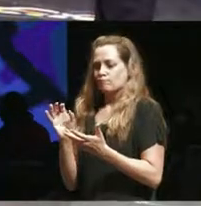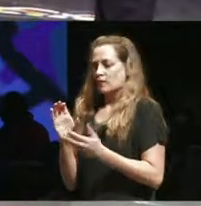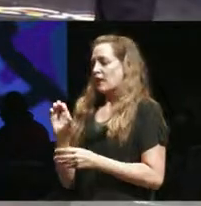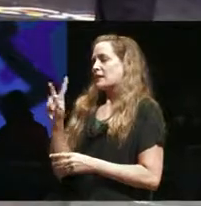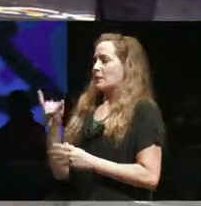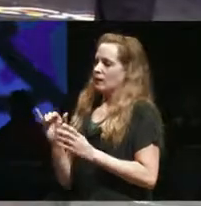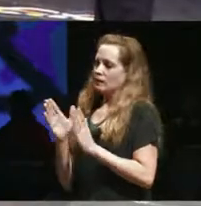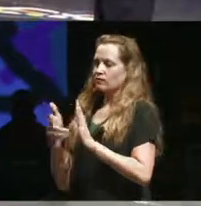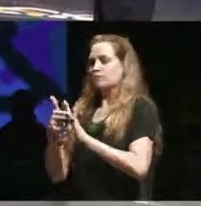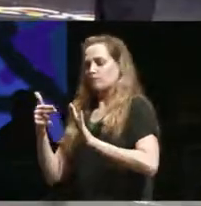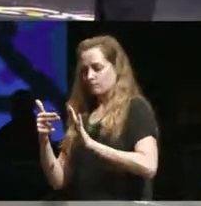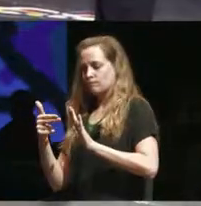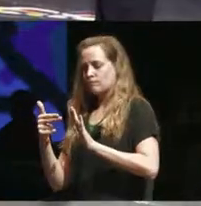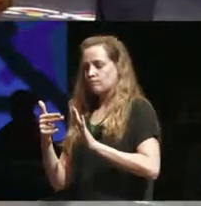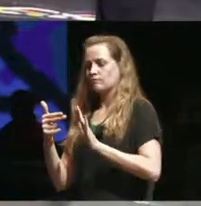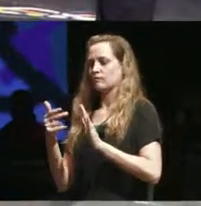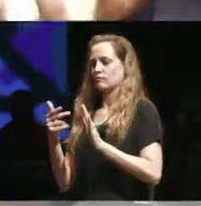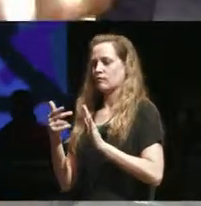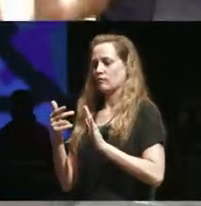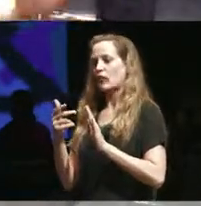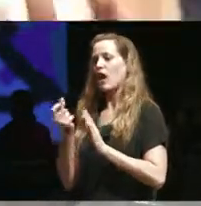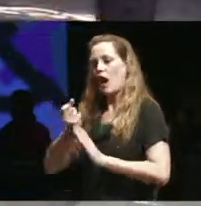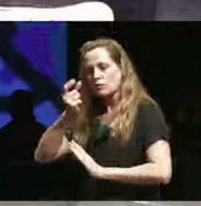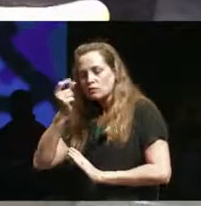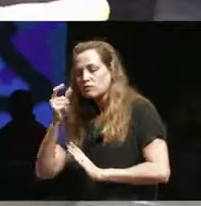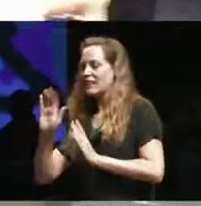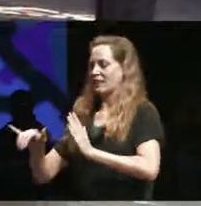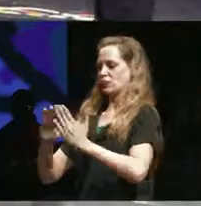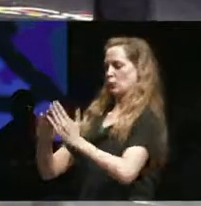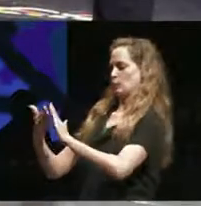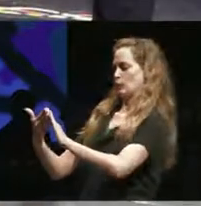milleau is moved and understood to be community arts because it is about